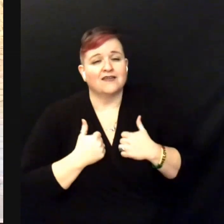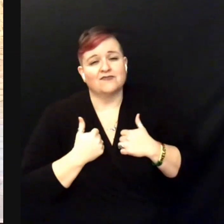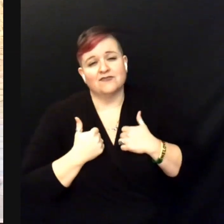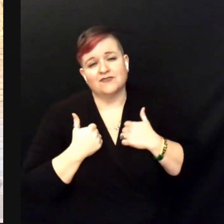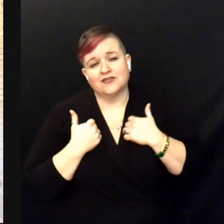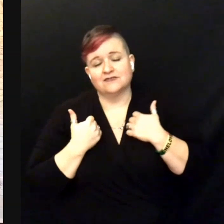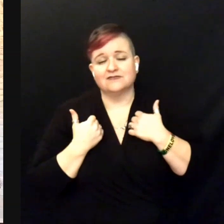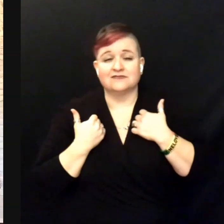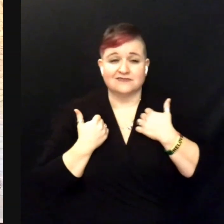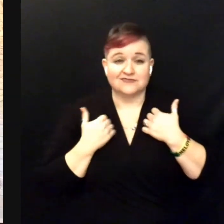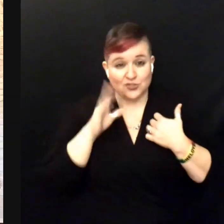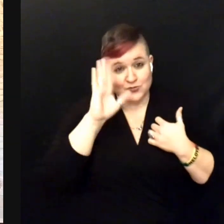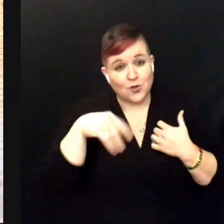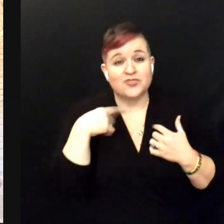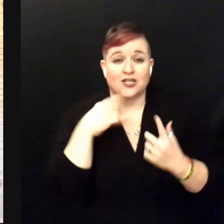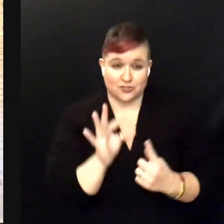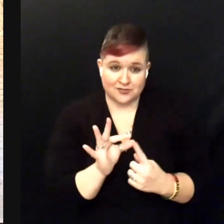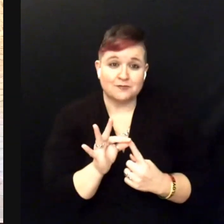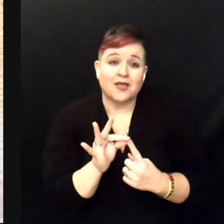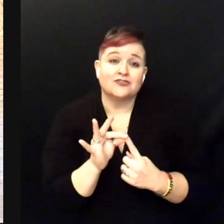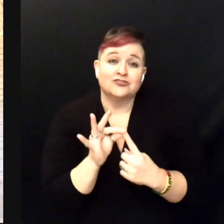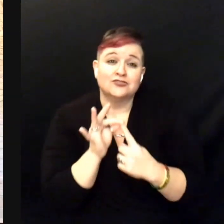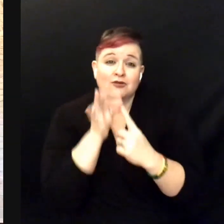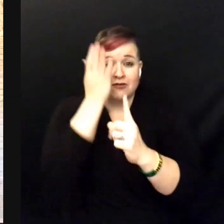You're so very special